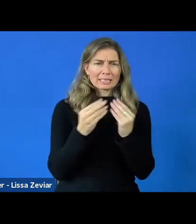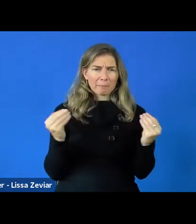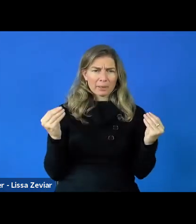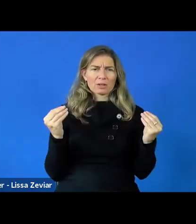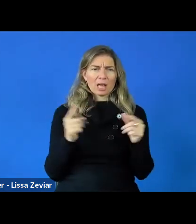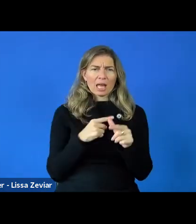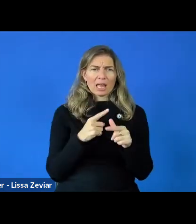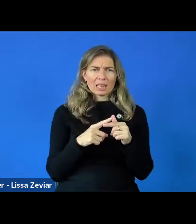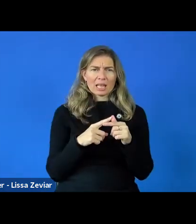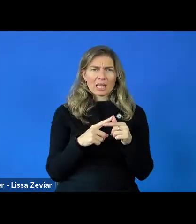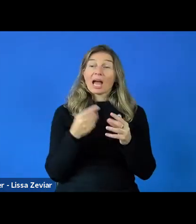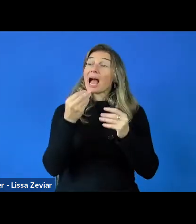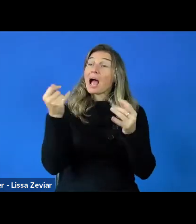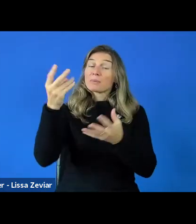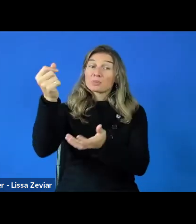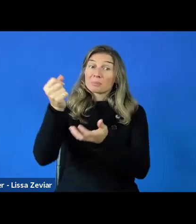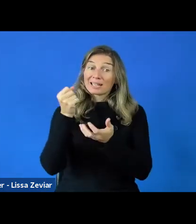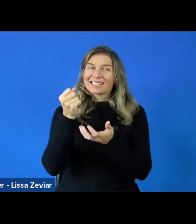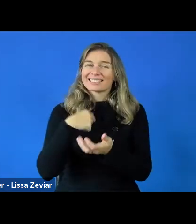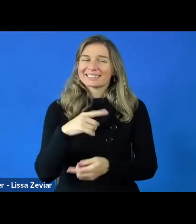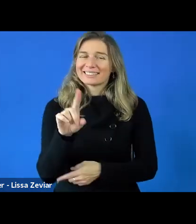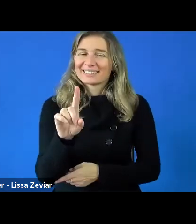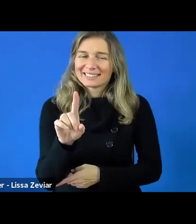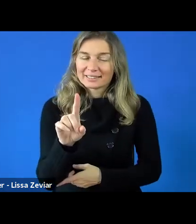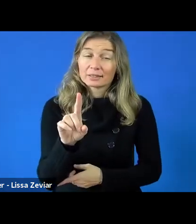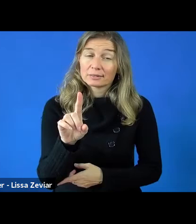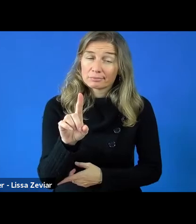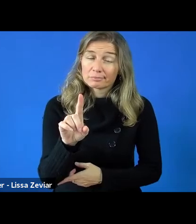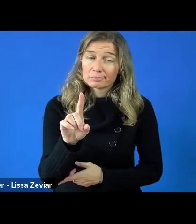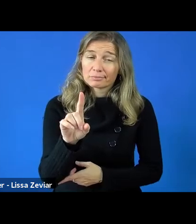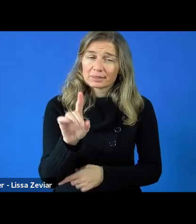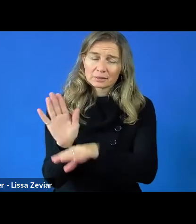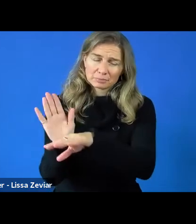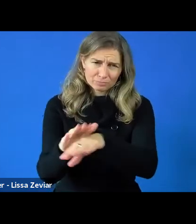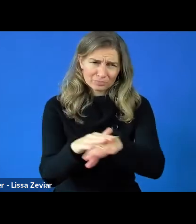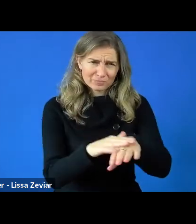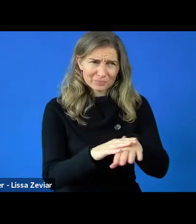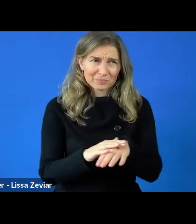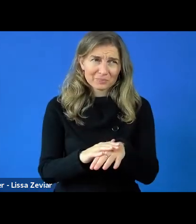telling us how much money we will get. I hope you are one of the people that helps.